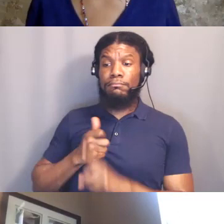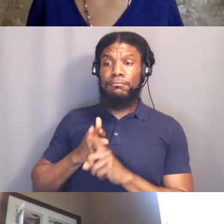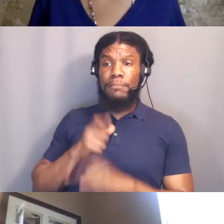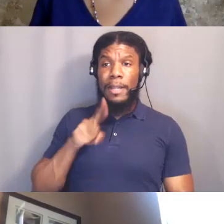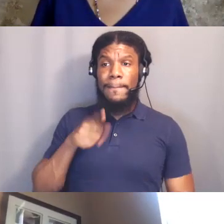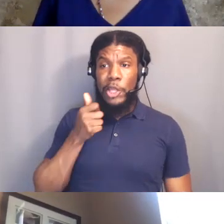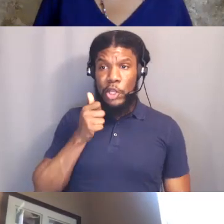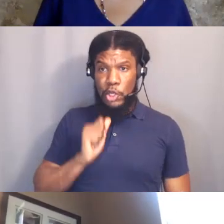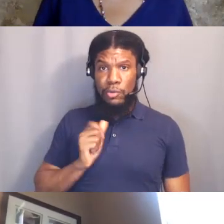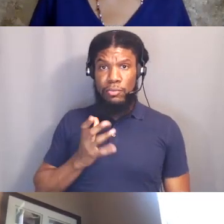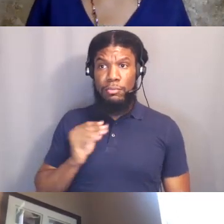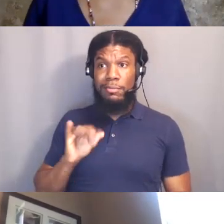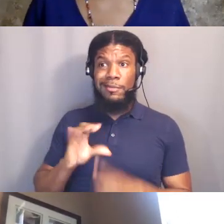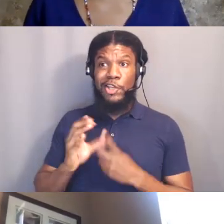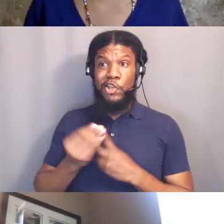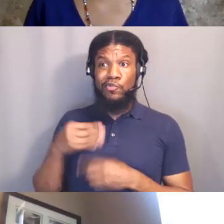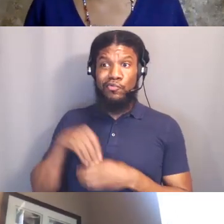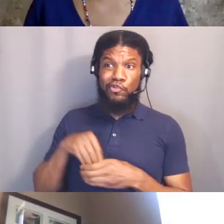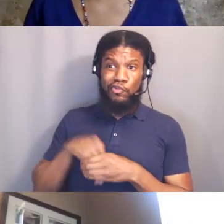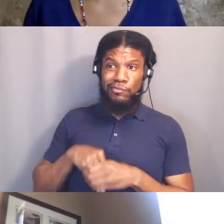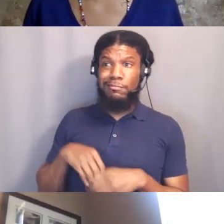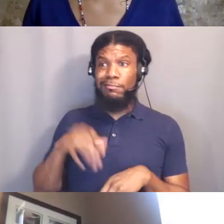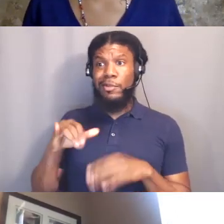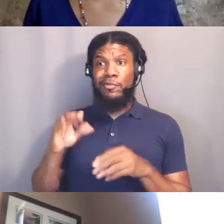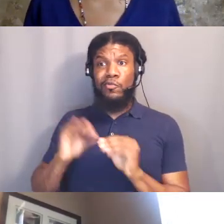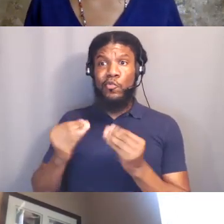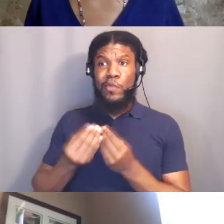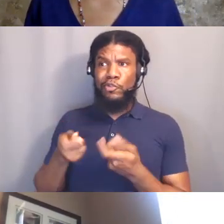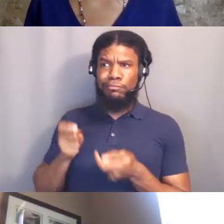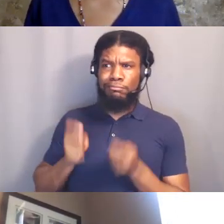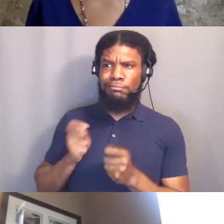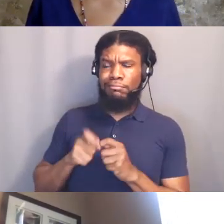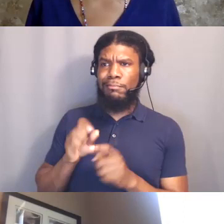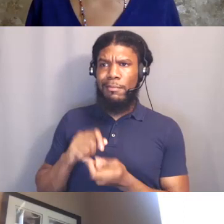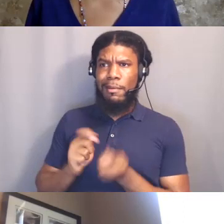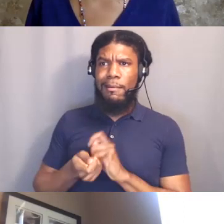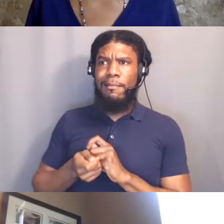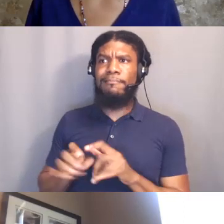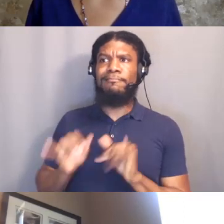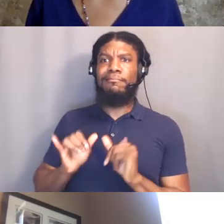within March for Our Lives was very concerned about how they're positioning themselves